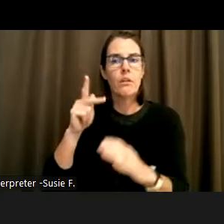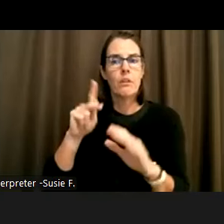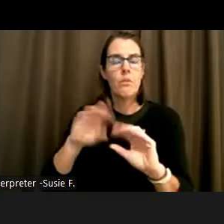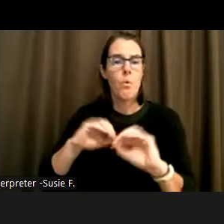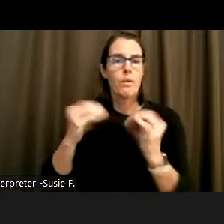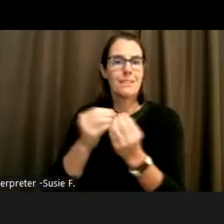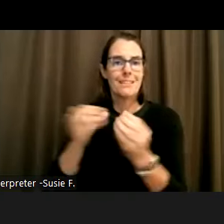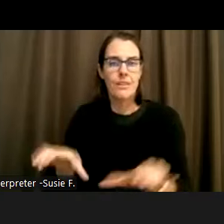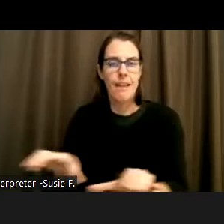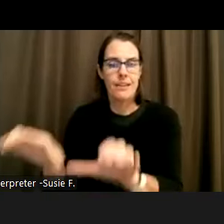equity